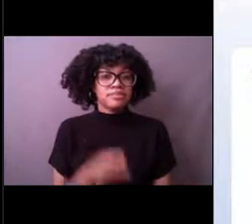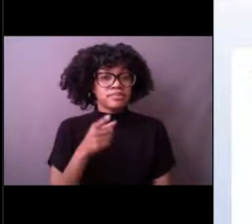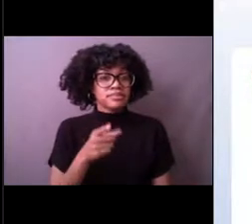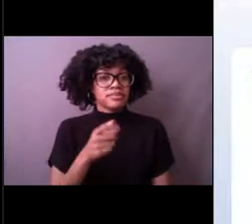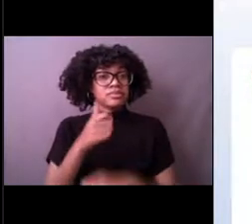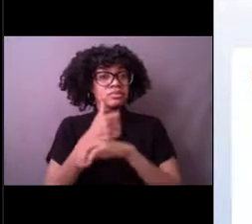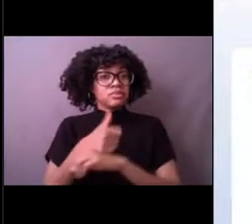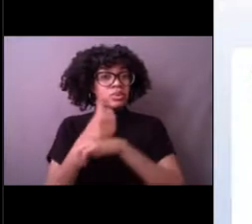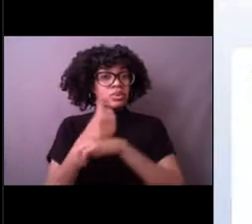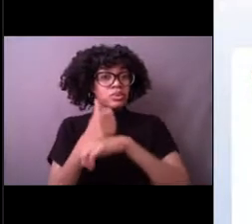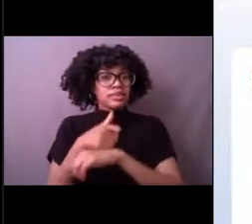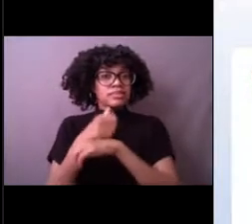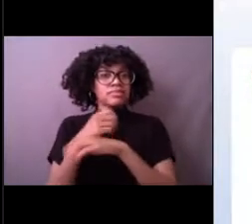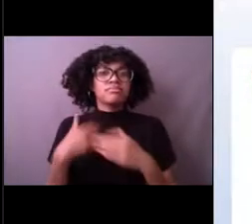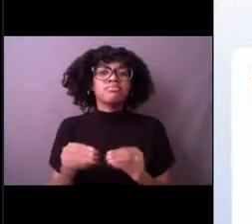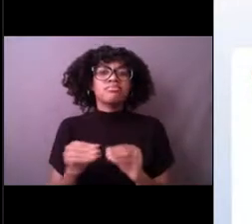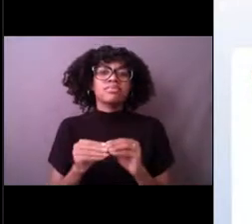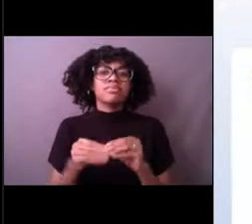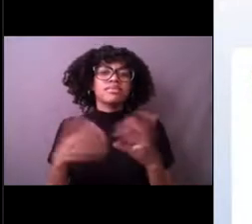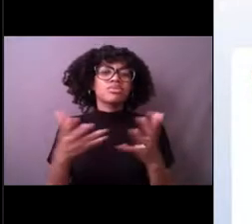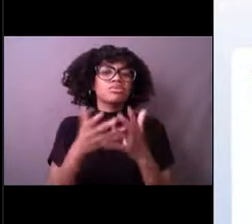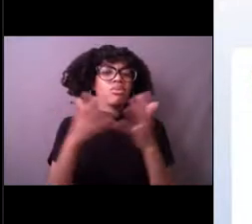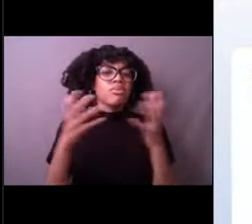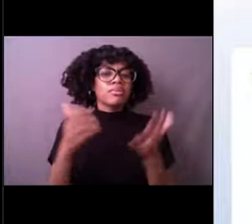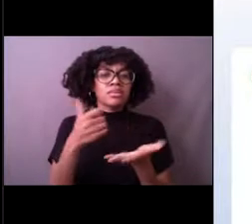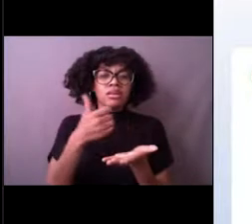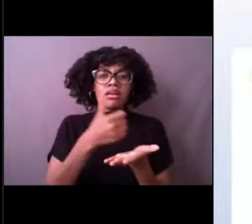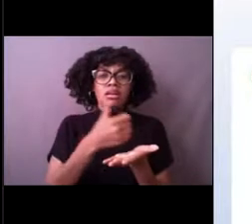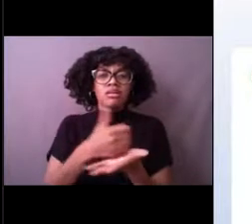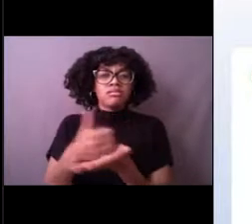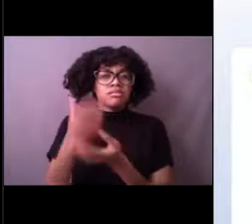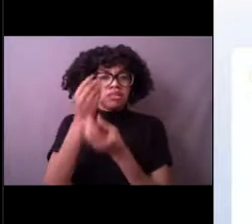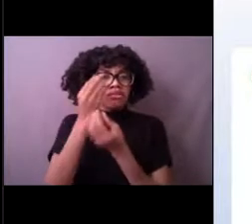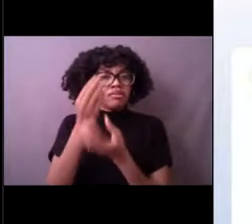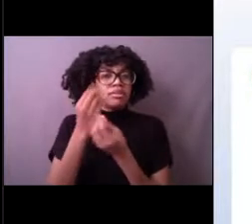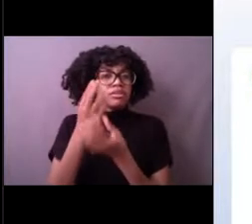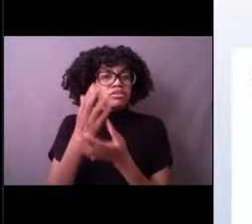and help the forecasters determine what's actually going on